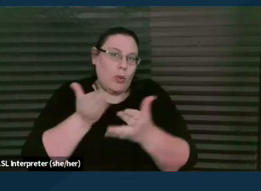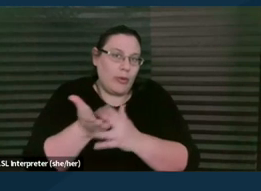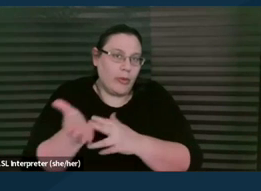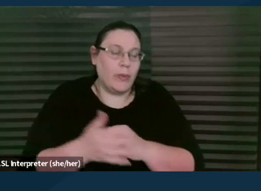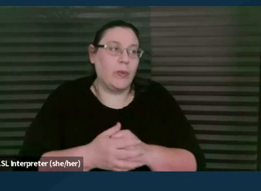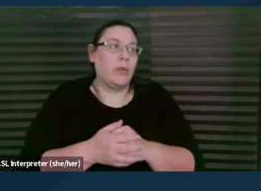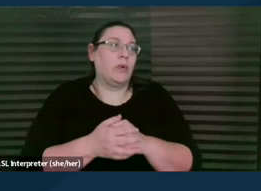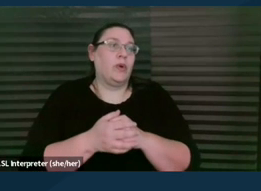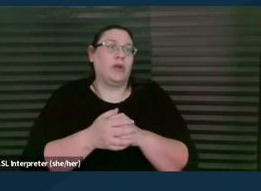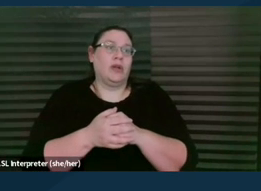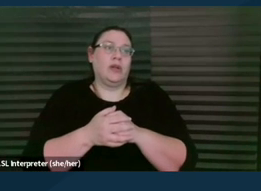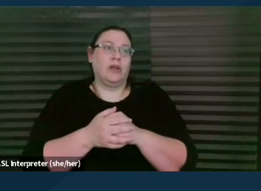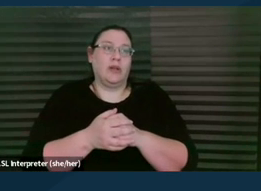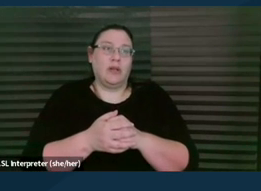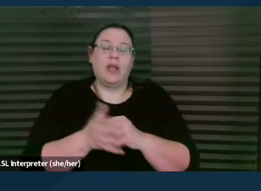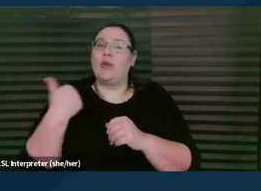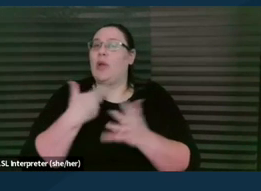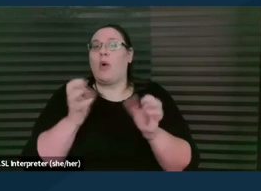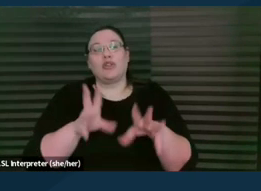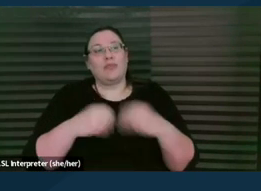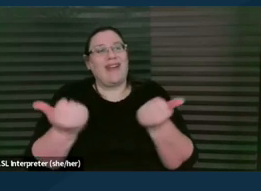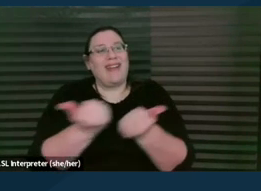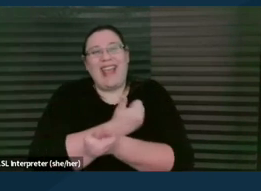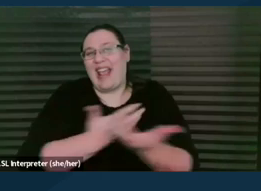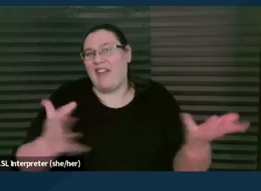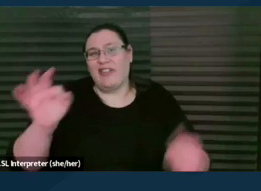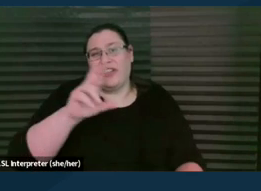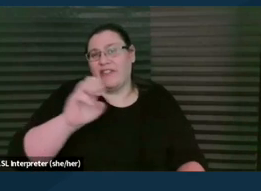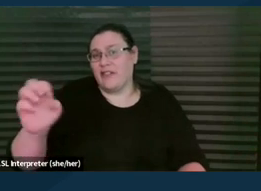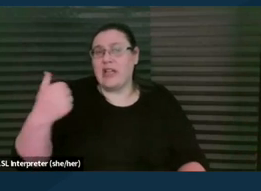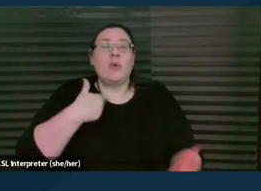And we want to provide, everything we do is free. We wanna provide this information for families.